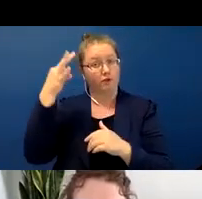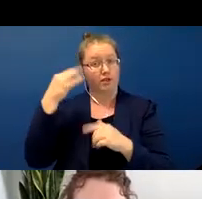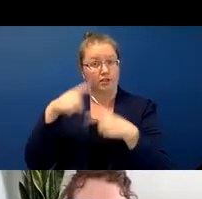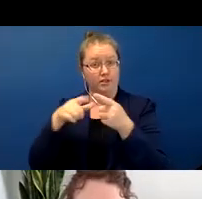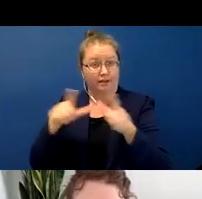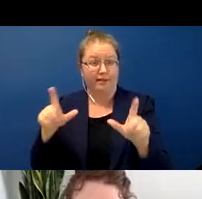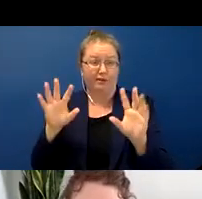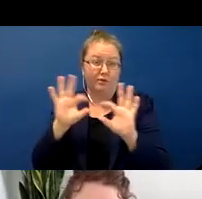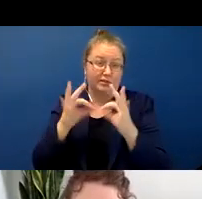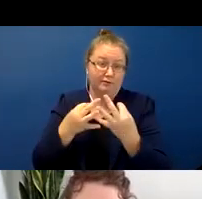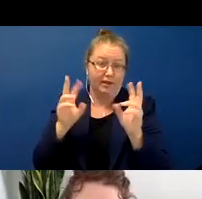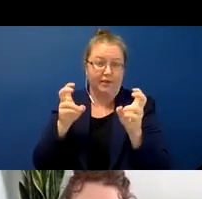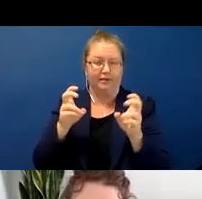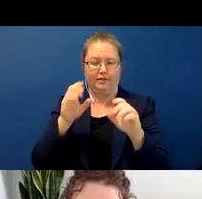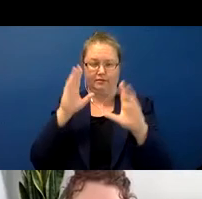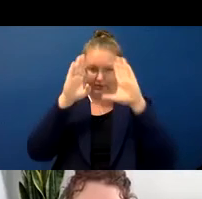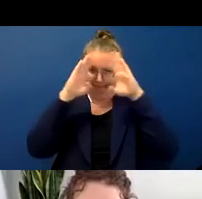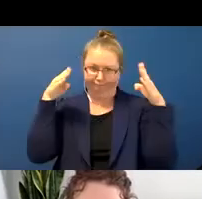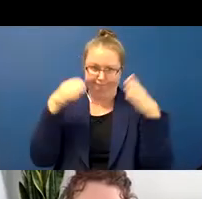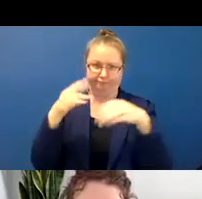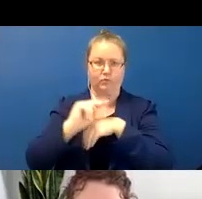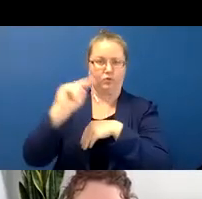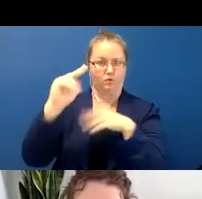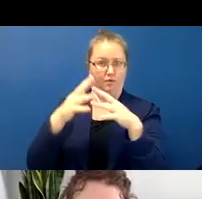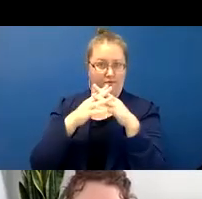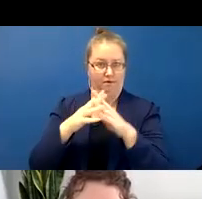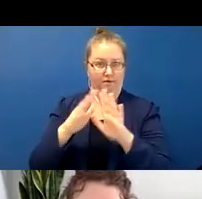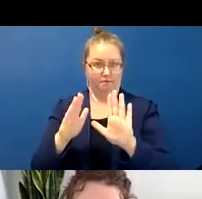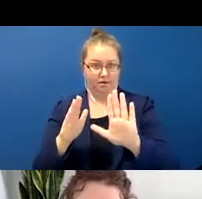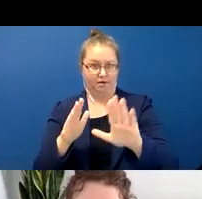it, actually. We're zoomed in on North America right here. So you can see the darker red